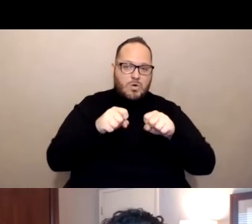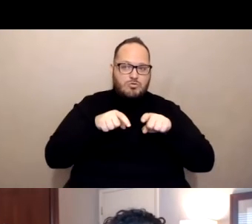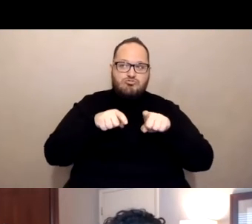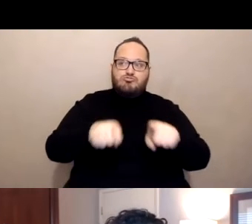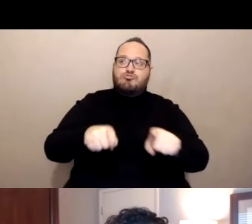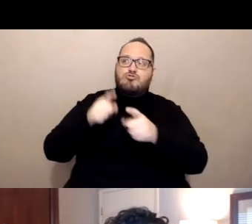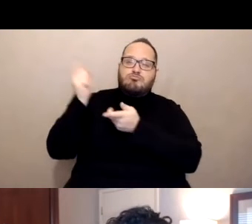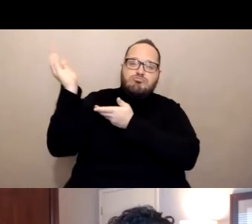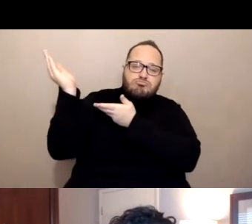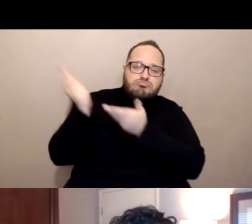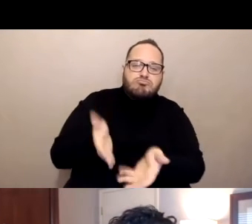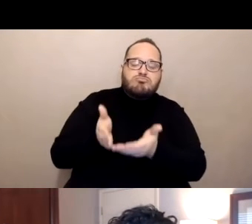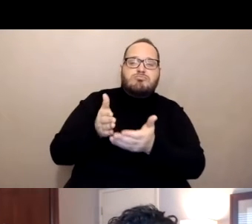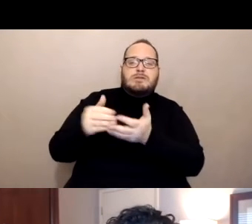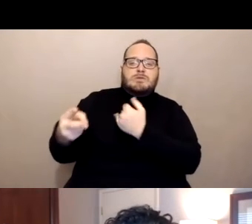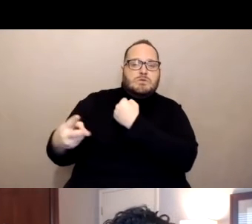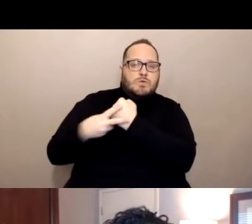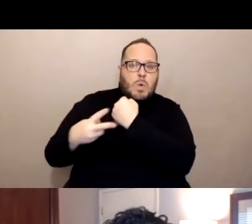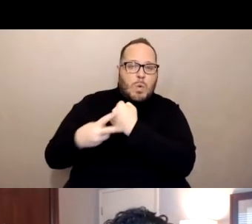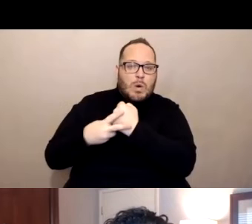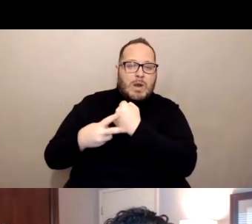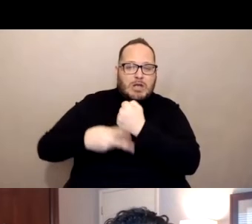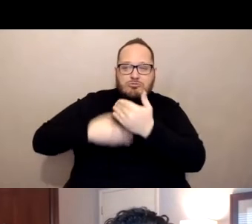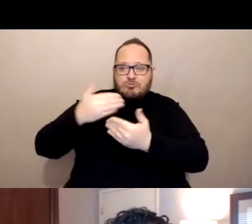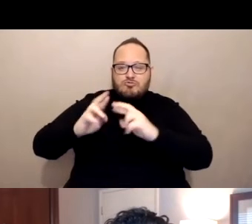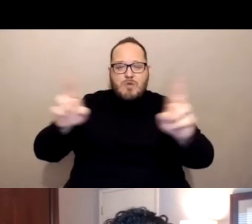and storage before they end up in your arms. Next slide, please.